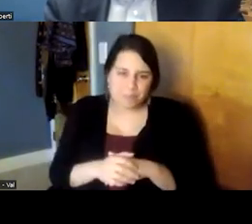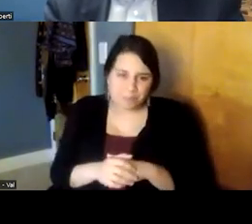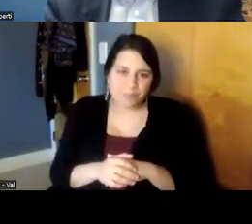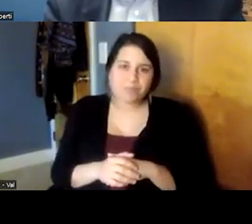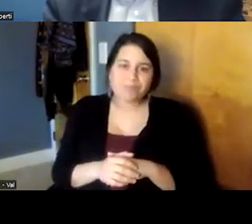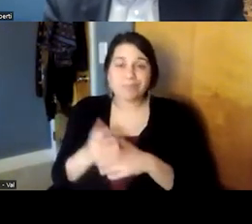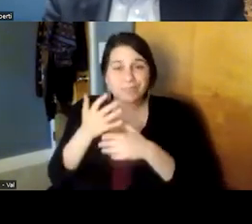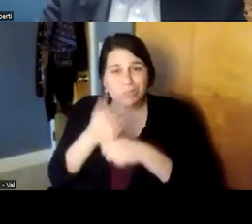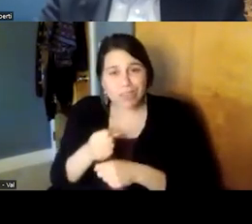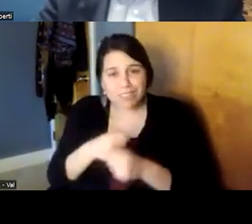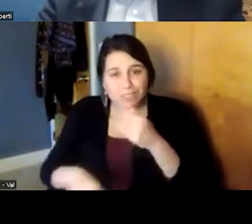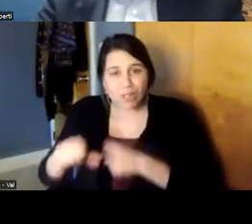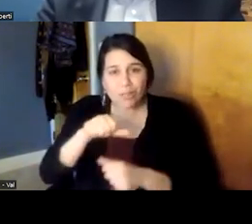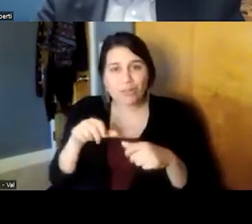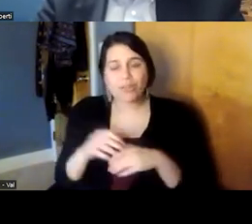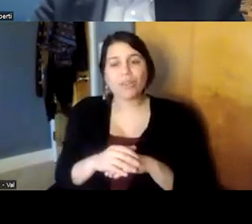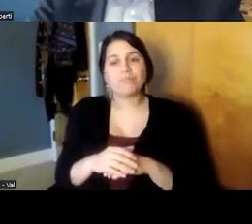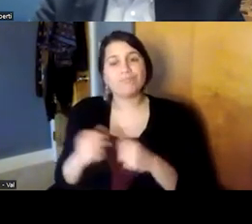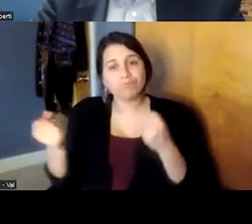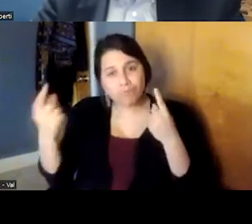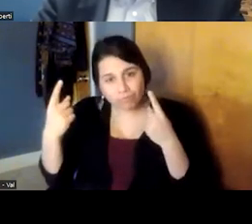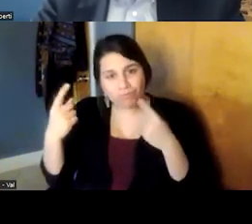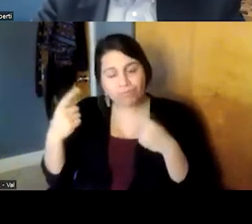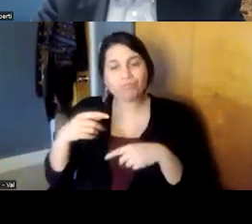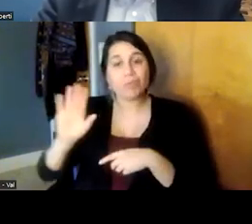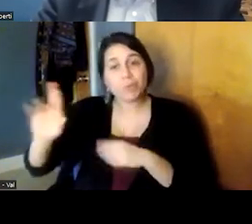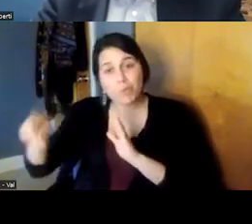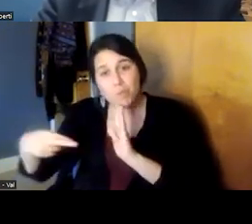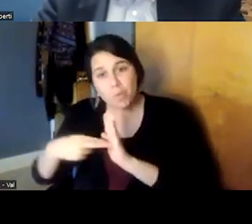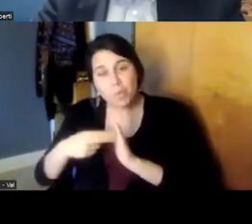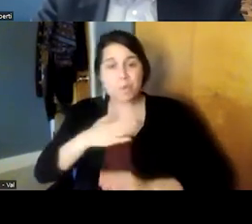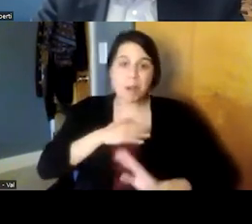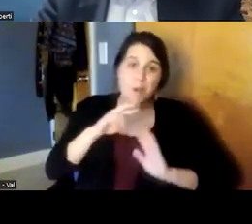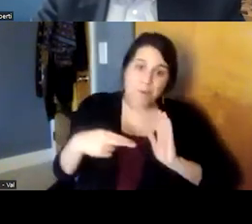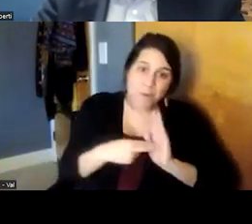other um that we understand what our roles are what our roles aren't nobody has to know